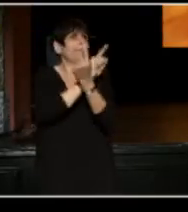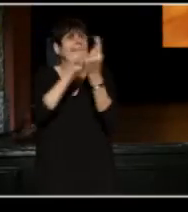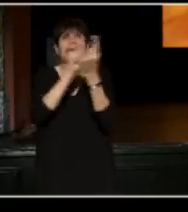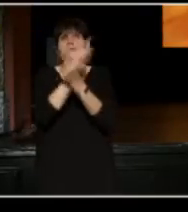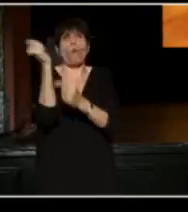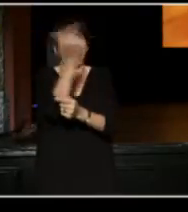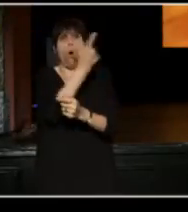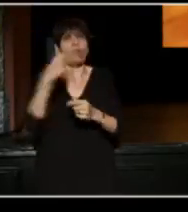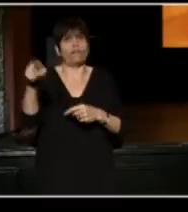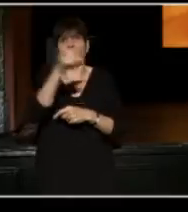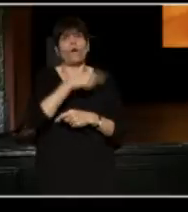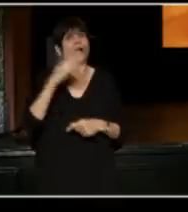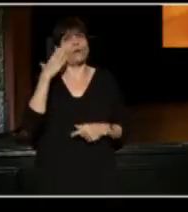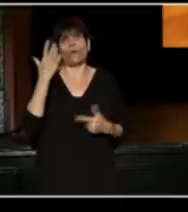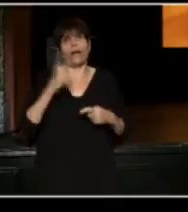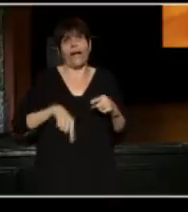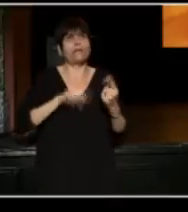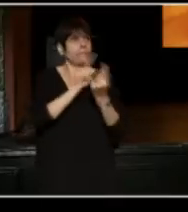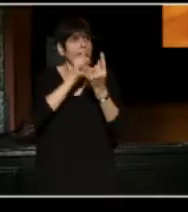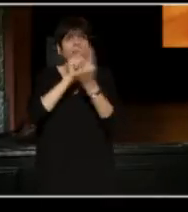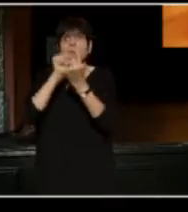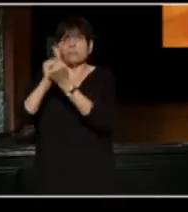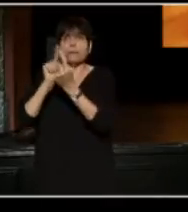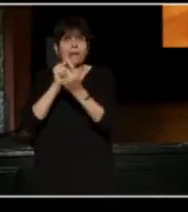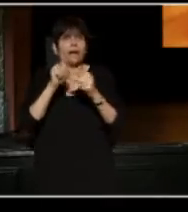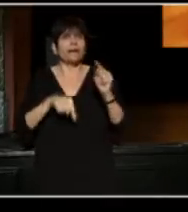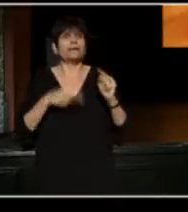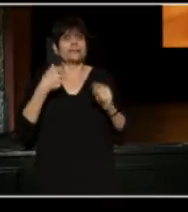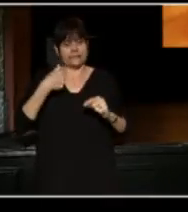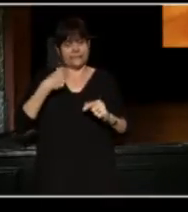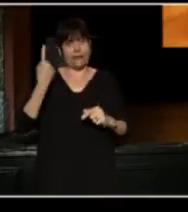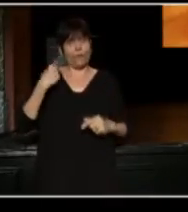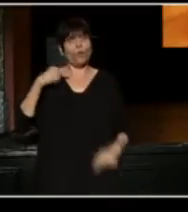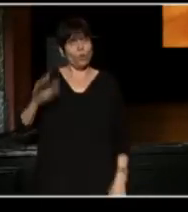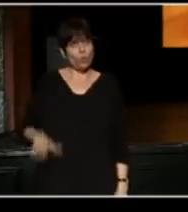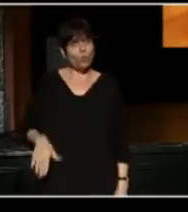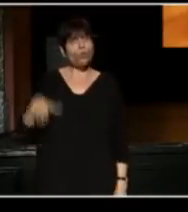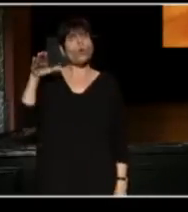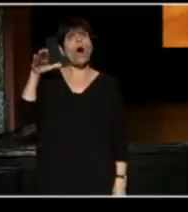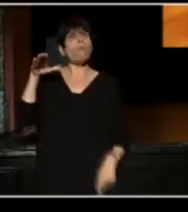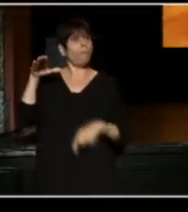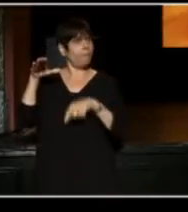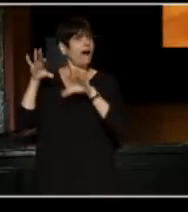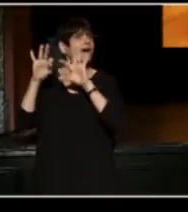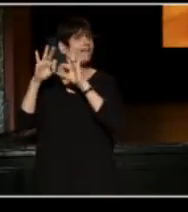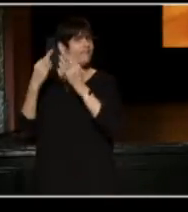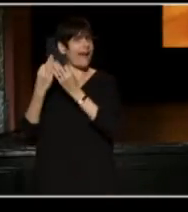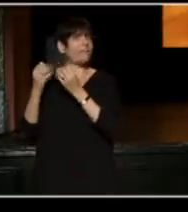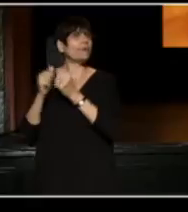let me, in behalf of somebody who grew up in a family with issues,